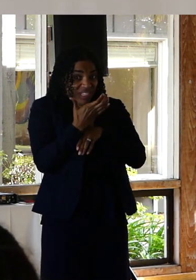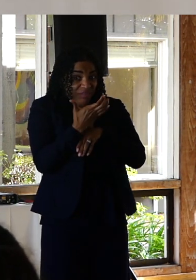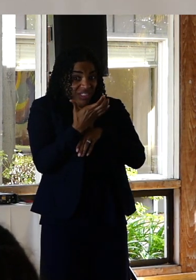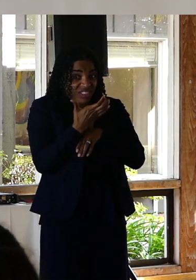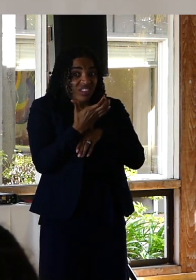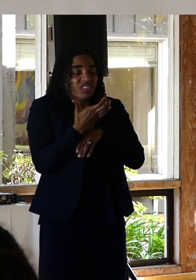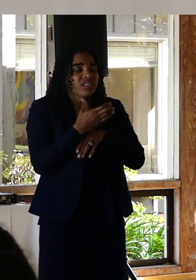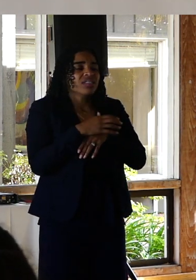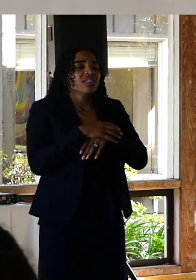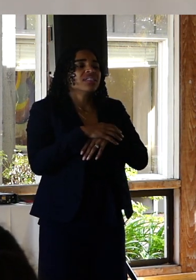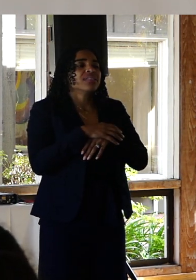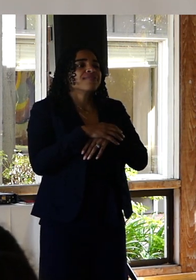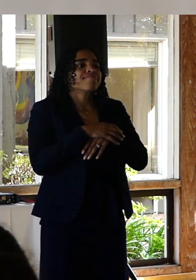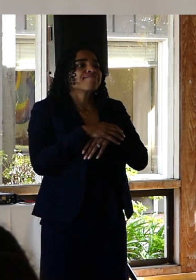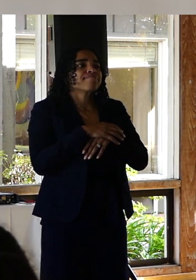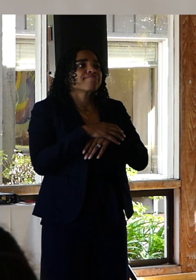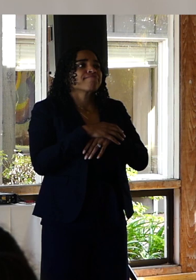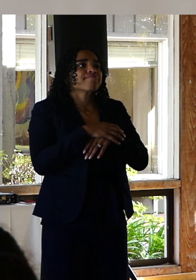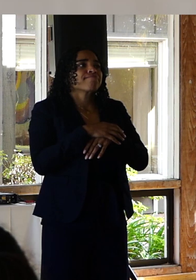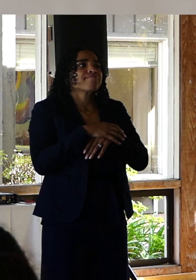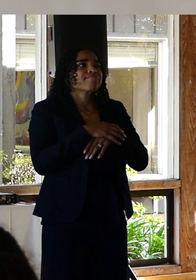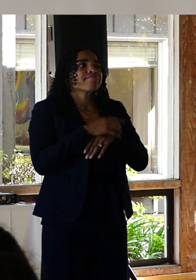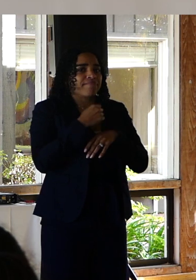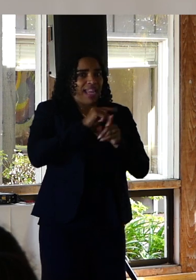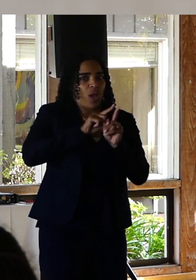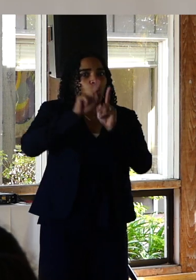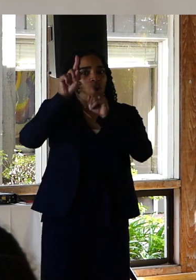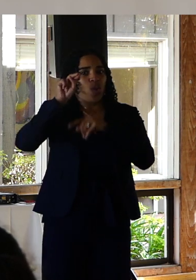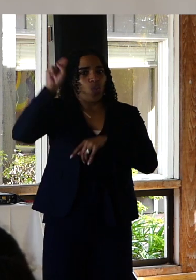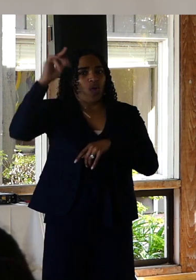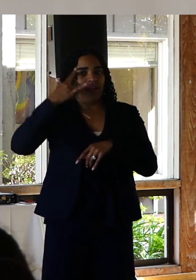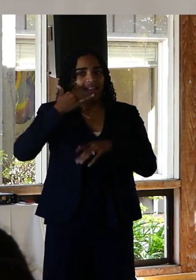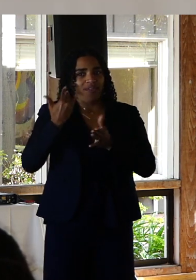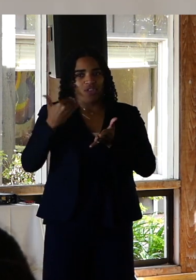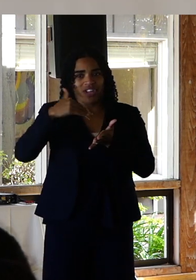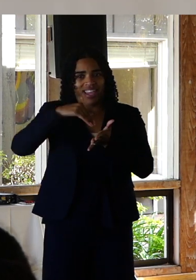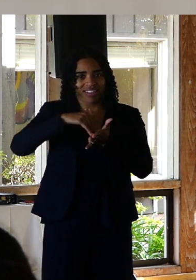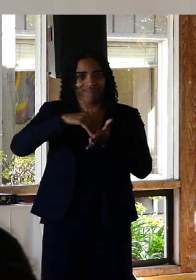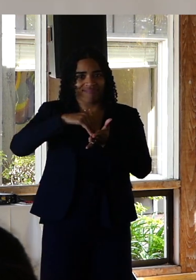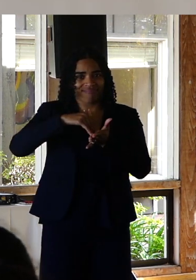once again found myself in northern California about an hour from the